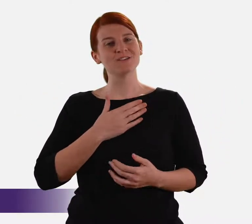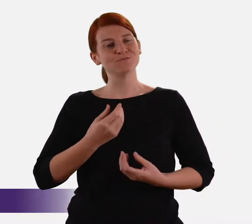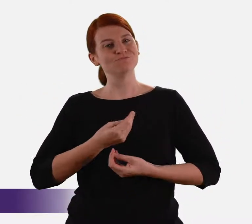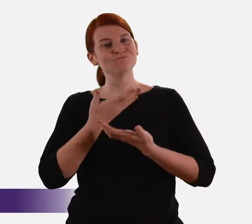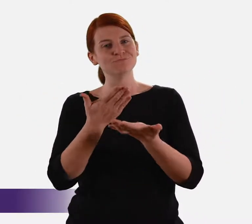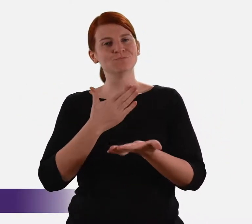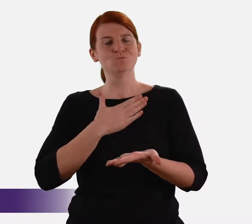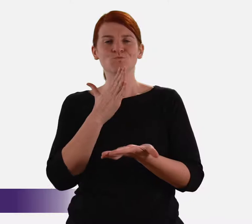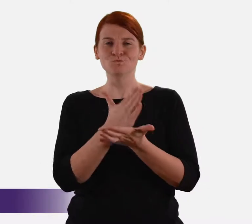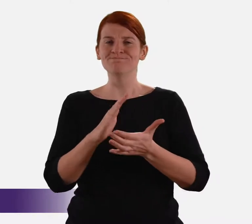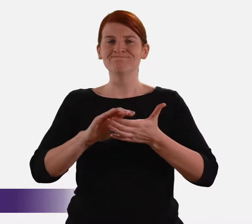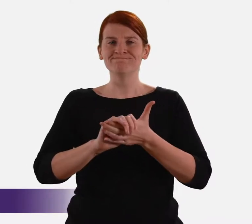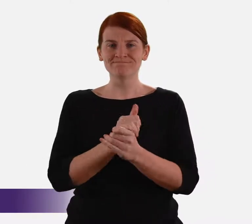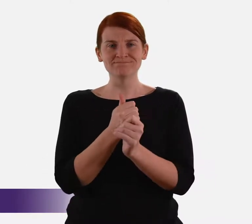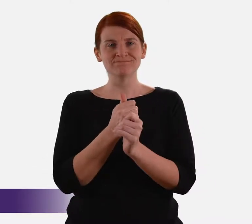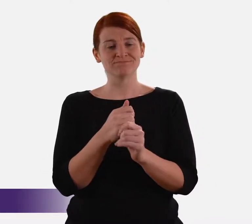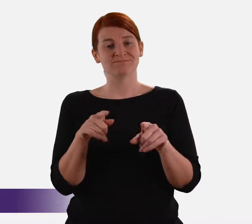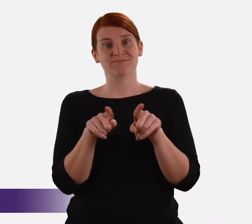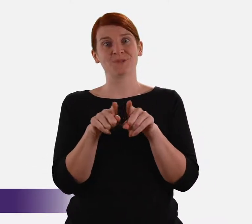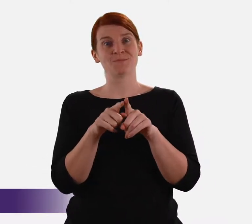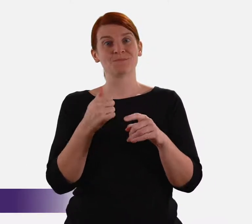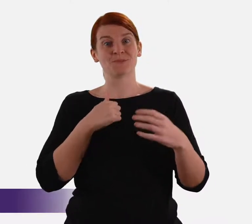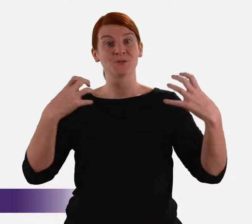I would like to express my sincere appreciation and